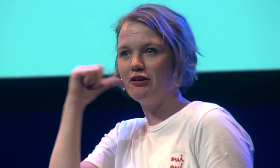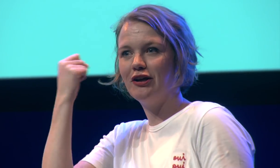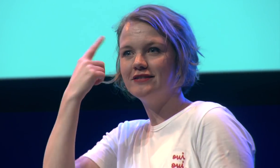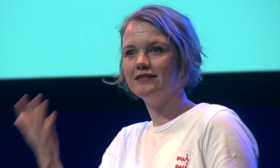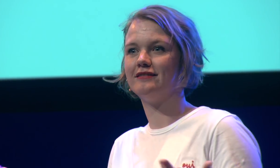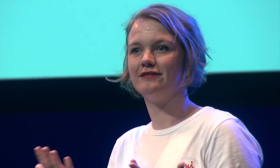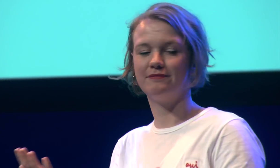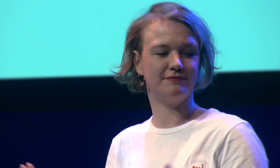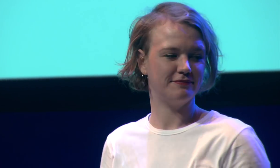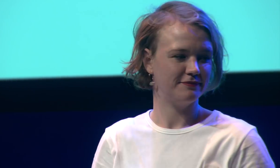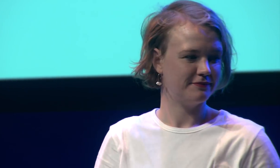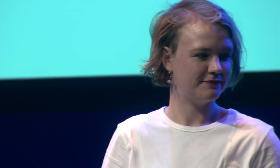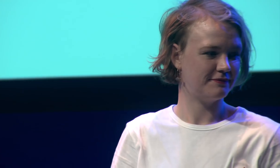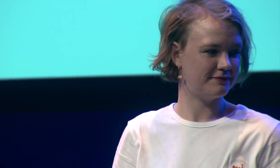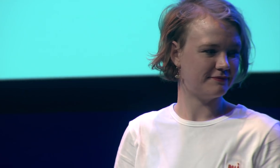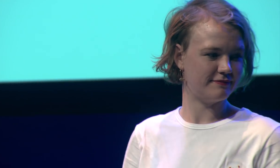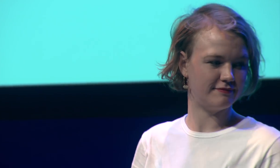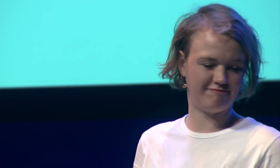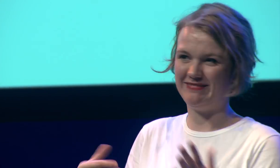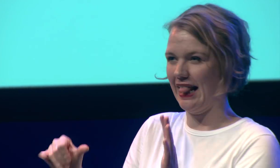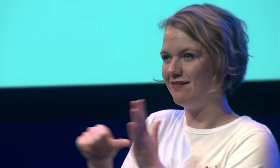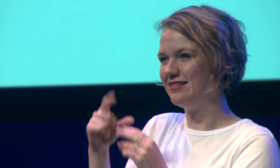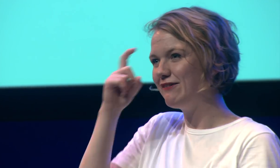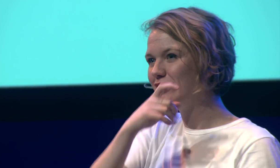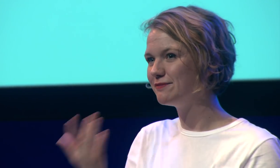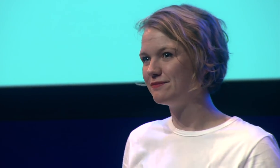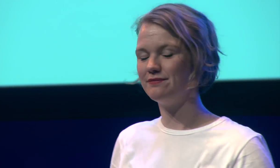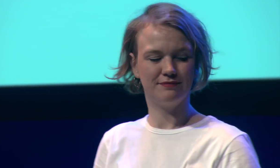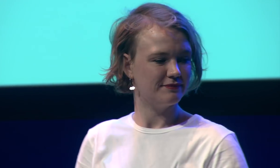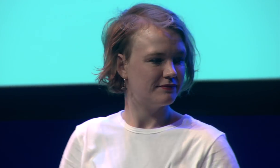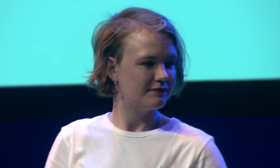always familiar to deaf people who don't use them in the same way so that might